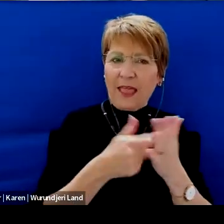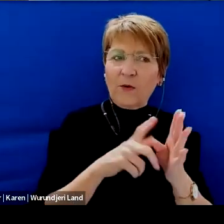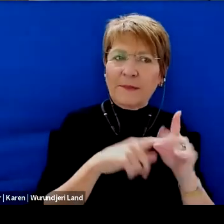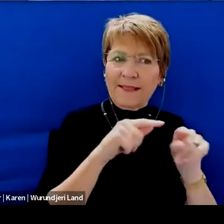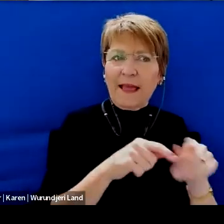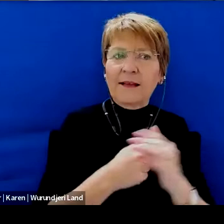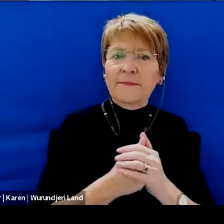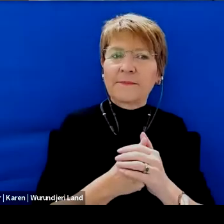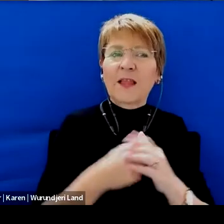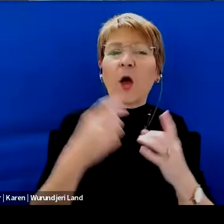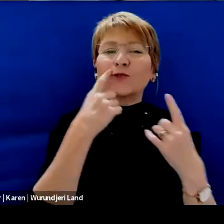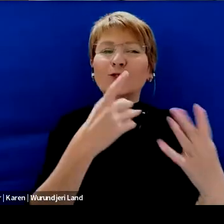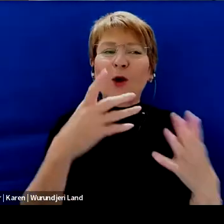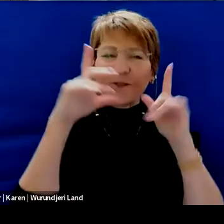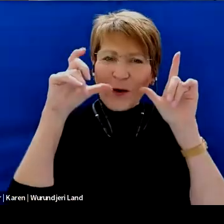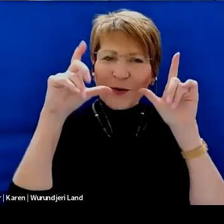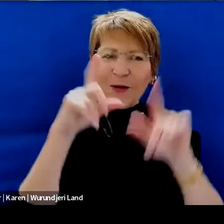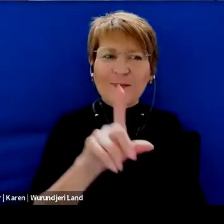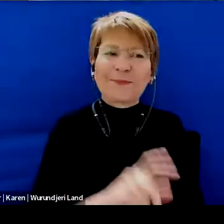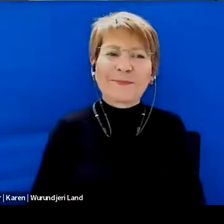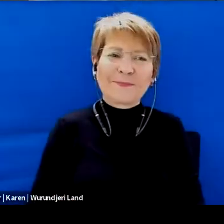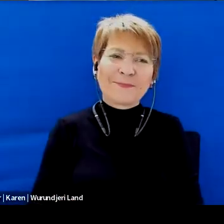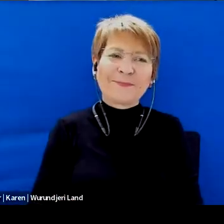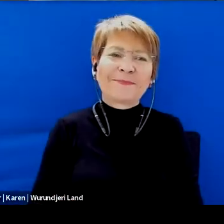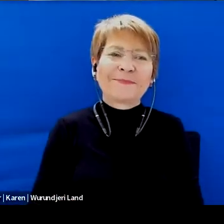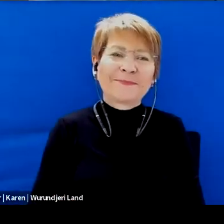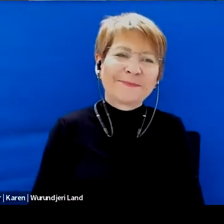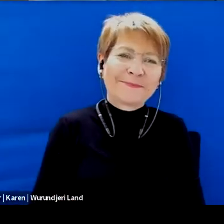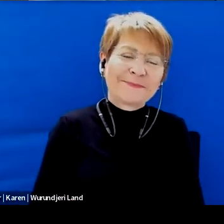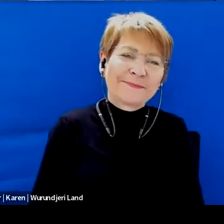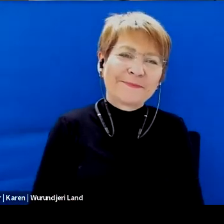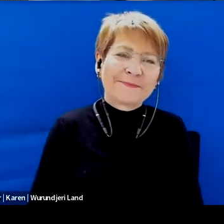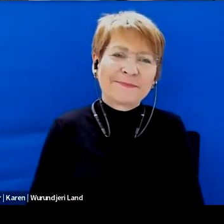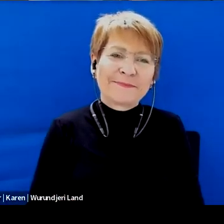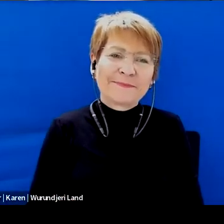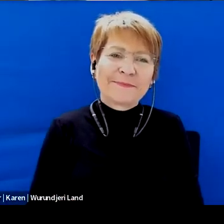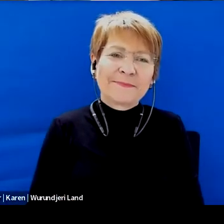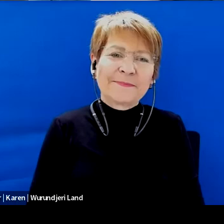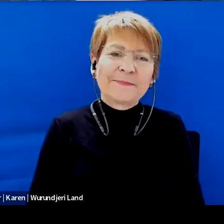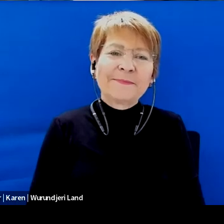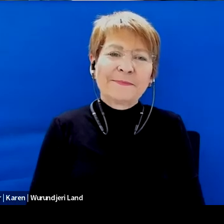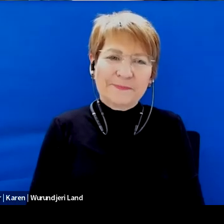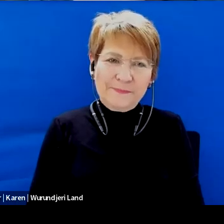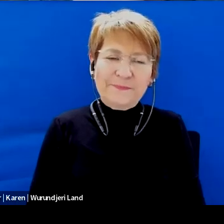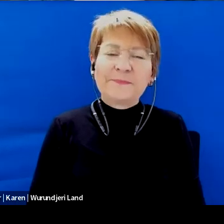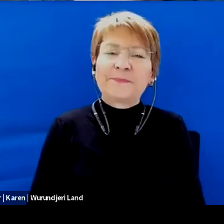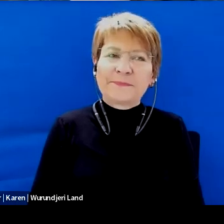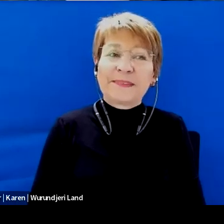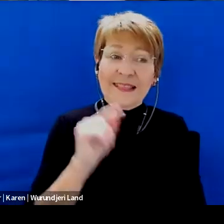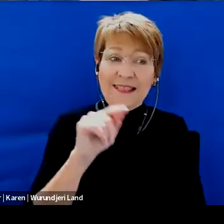I will show you a photo. The school isn't it.